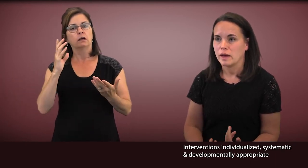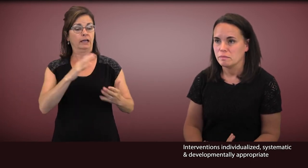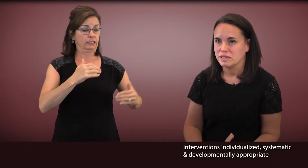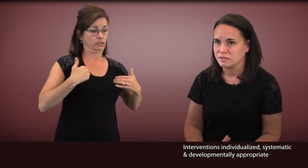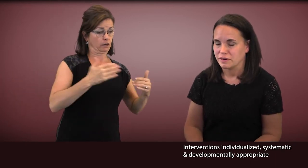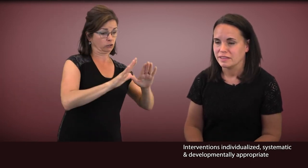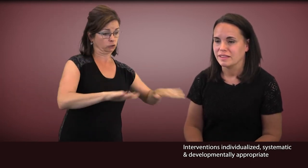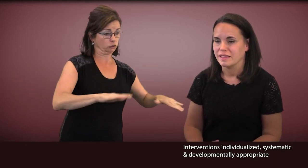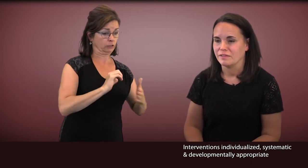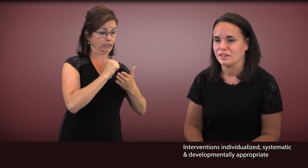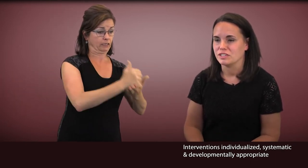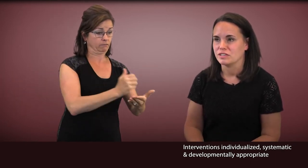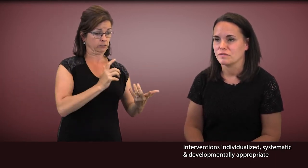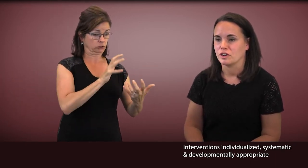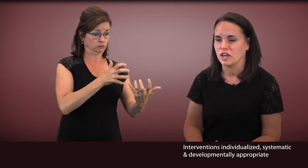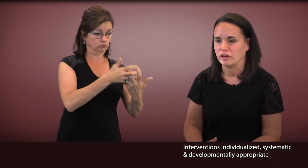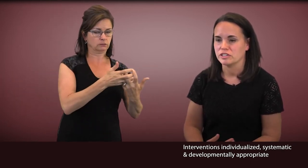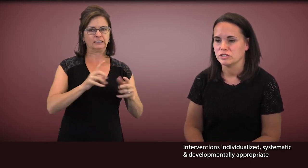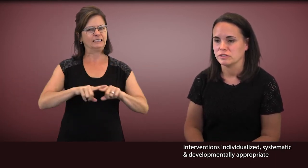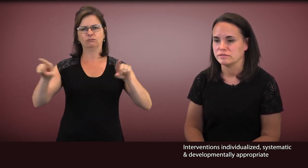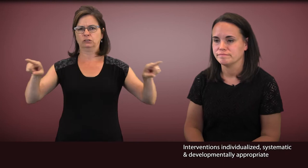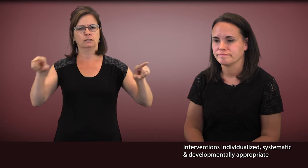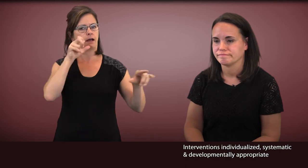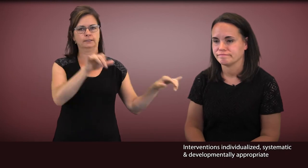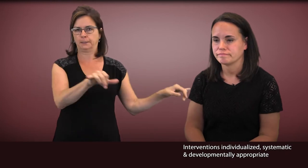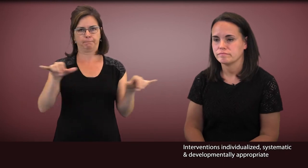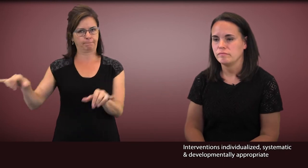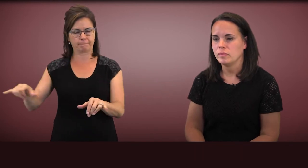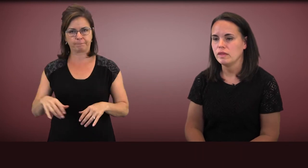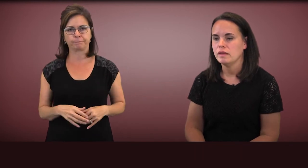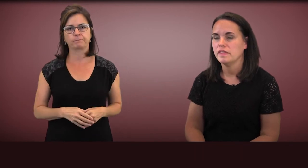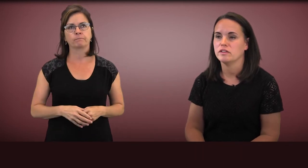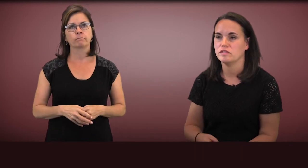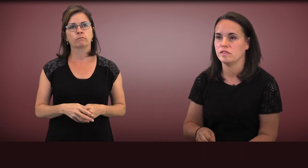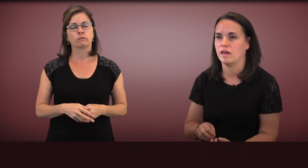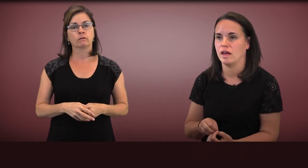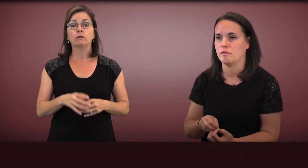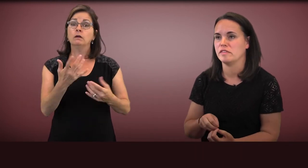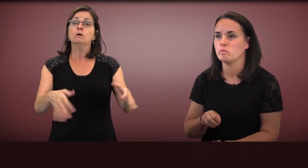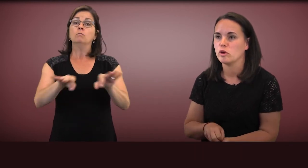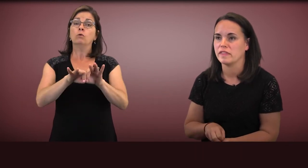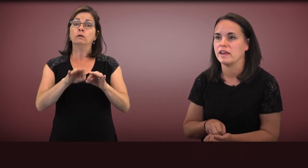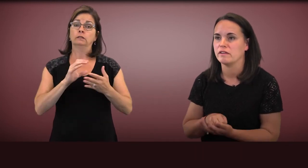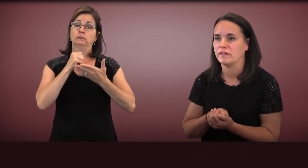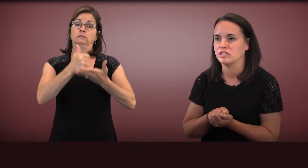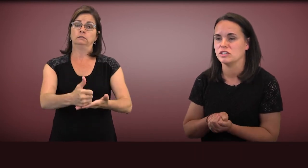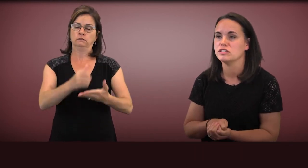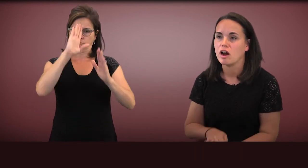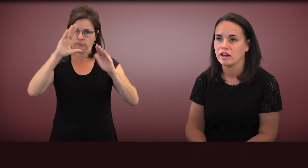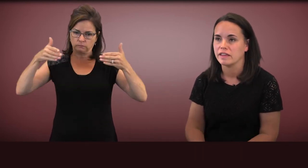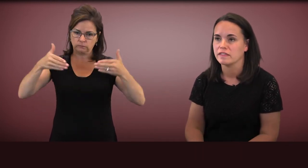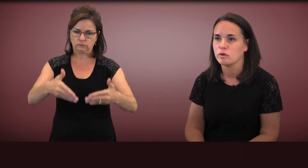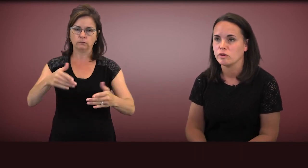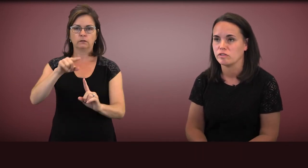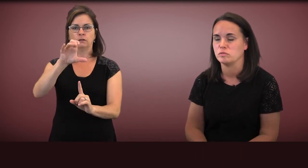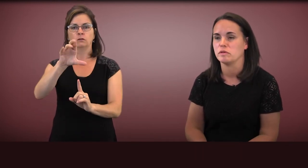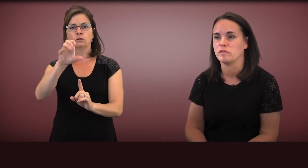quite a bit different than the interventions for younger children. It's important that intervention target the core symptoms